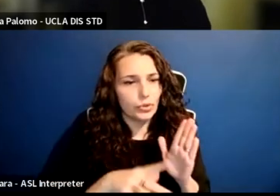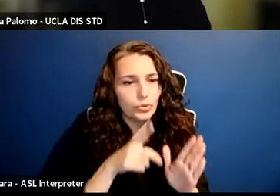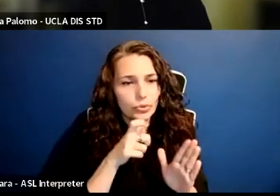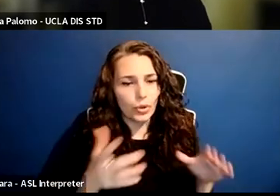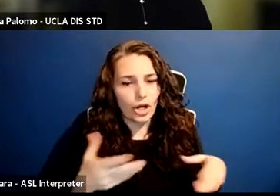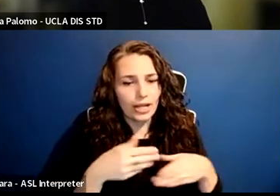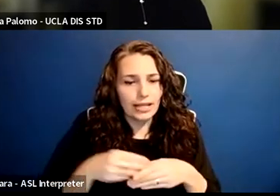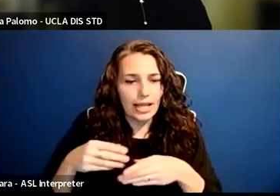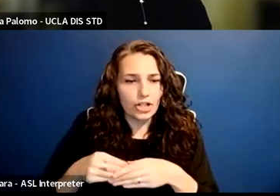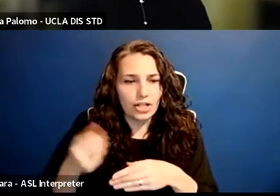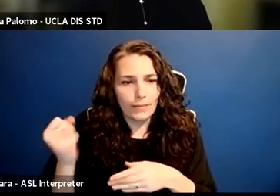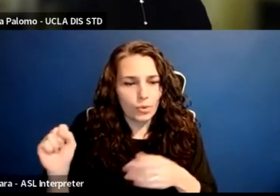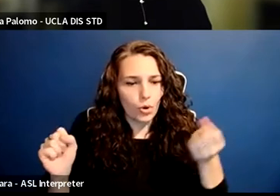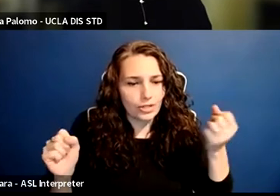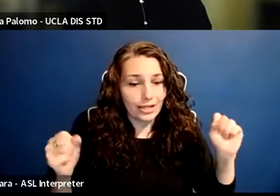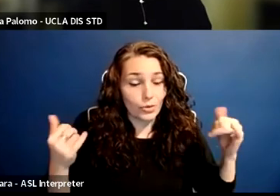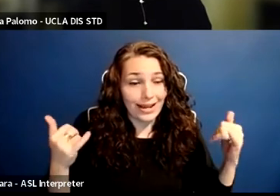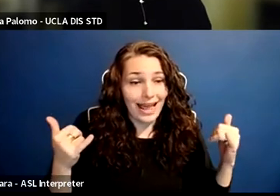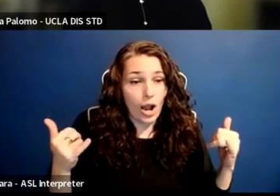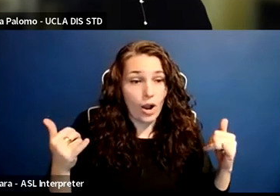in the protests right now are part of the long tradition